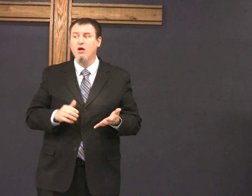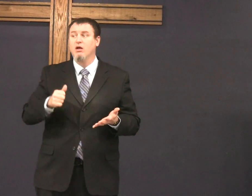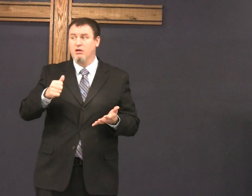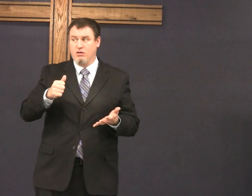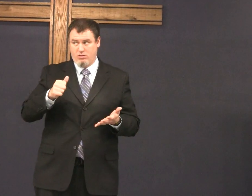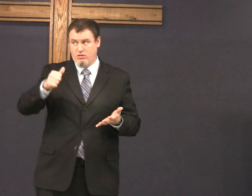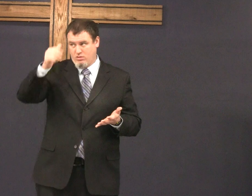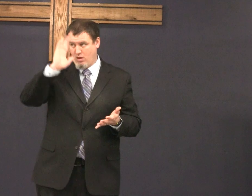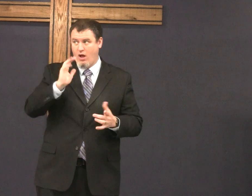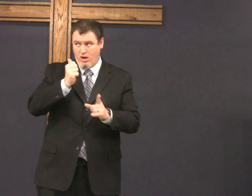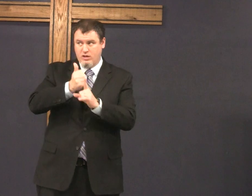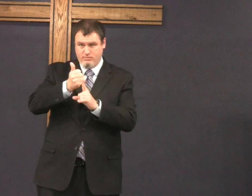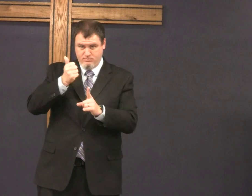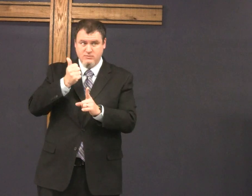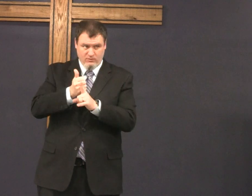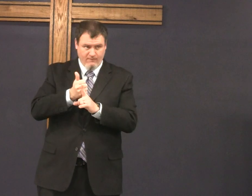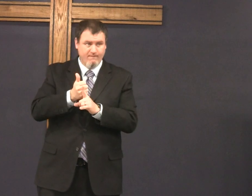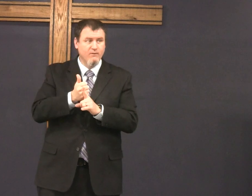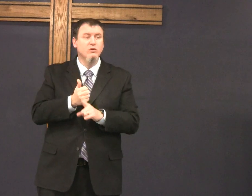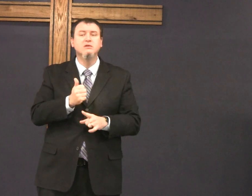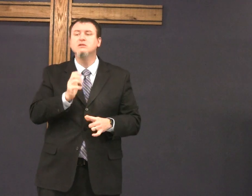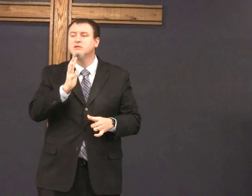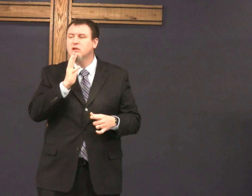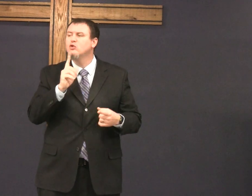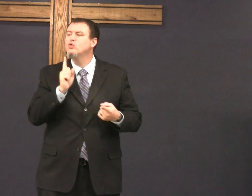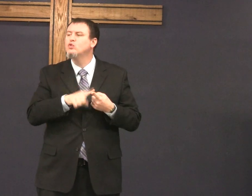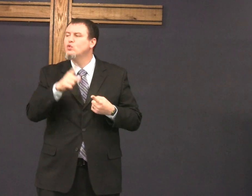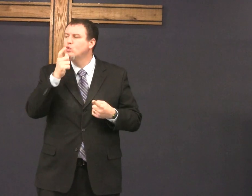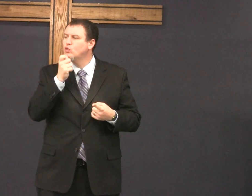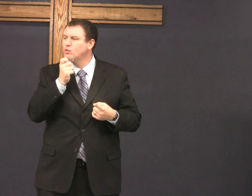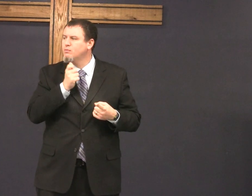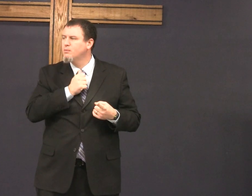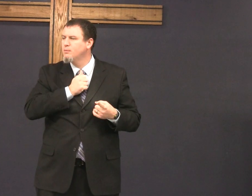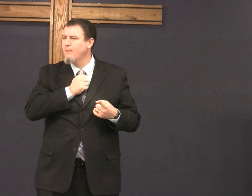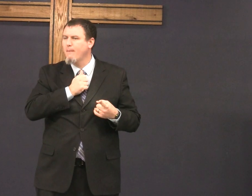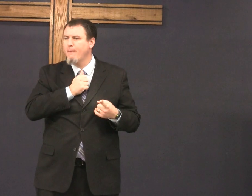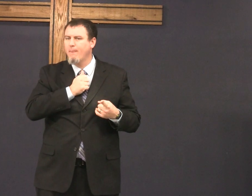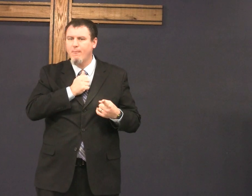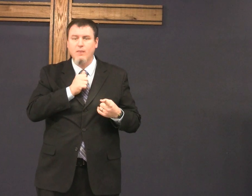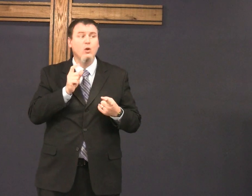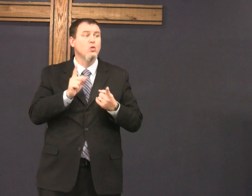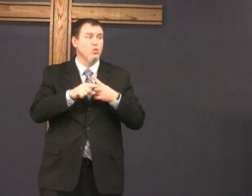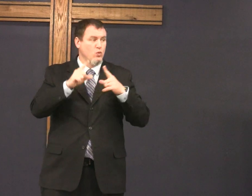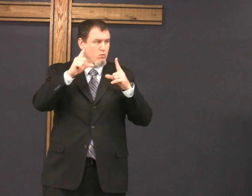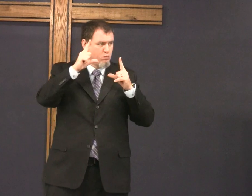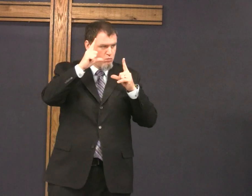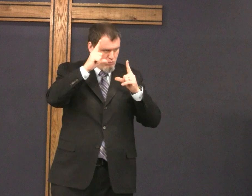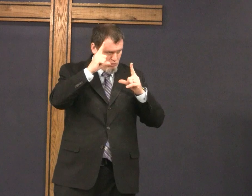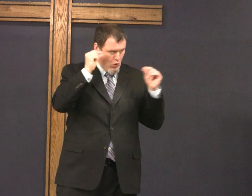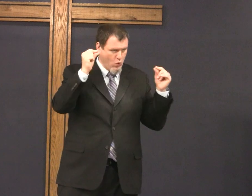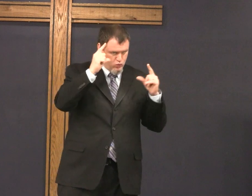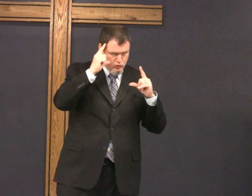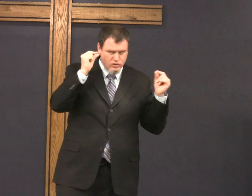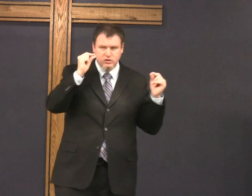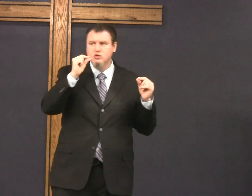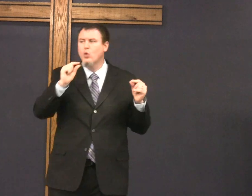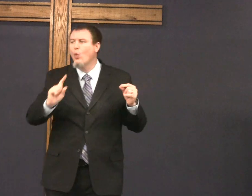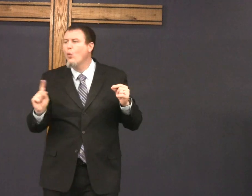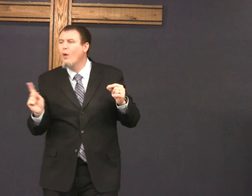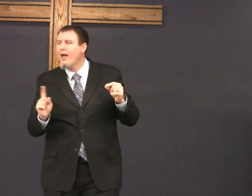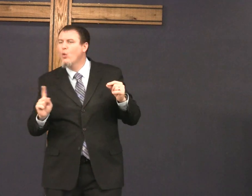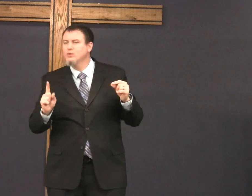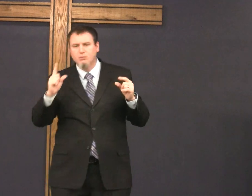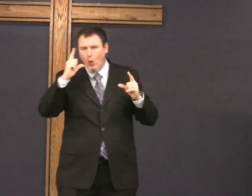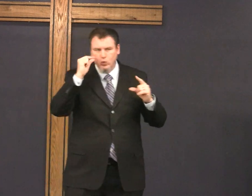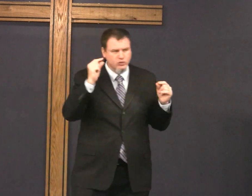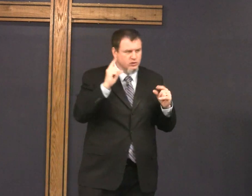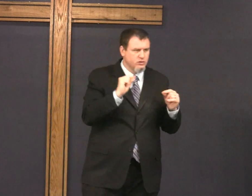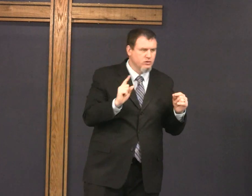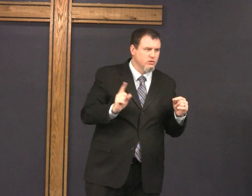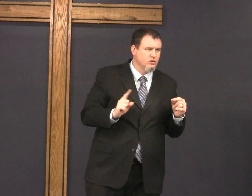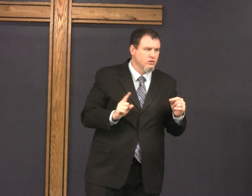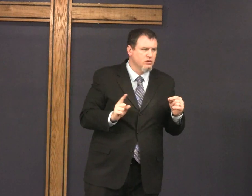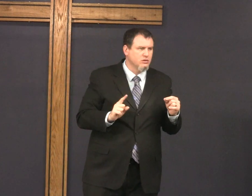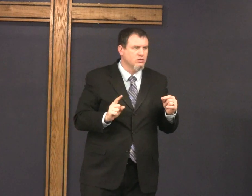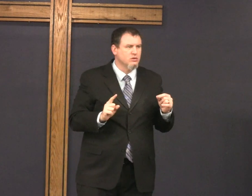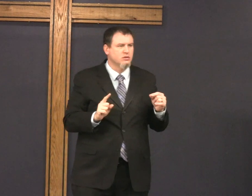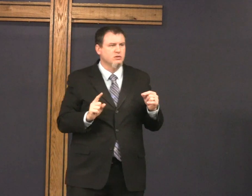and what's that that's God himself talking to who to Moses where was Moses at the time